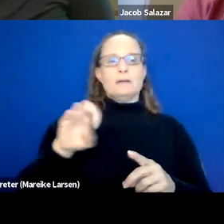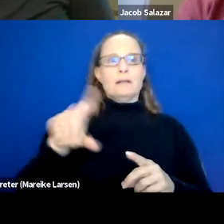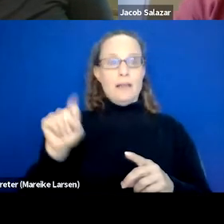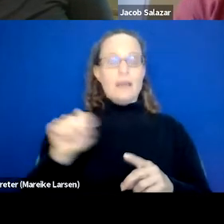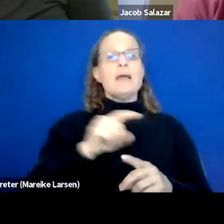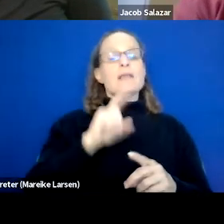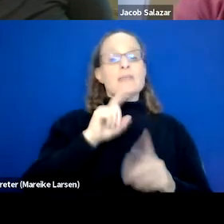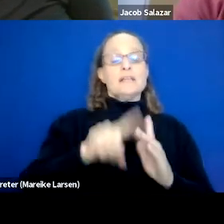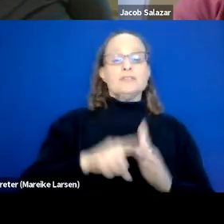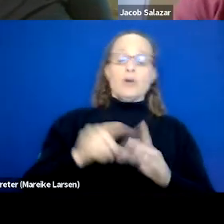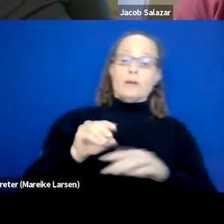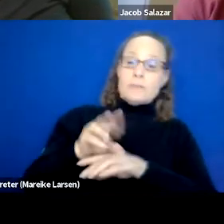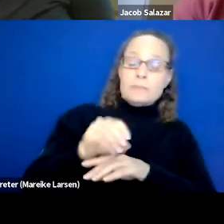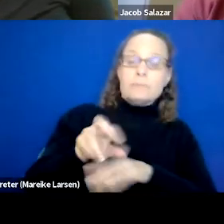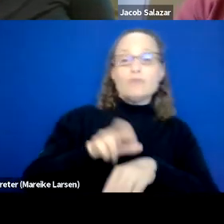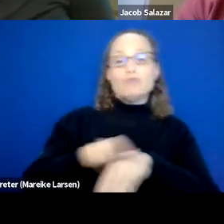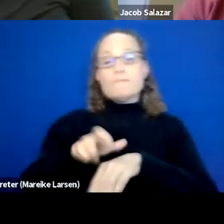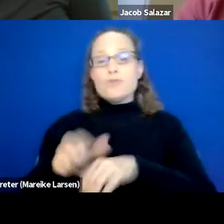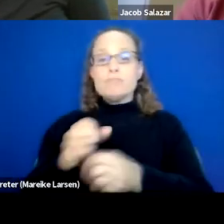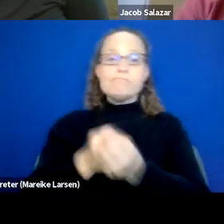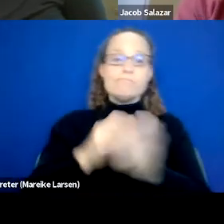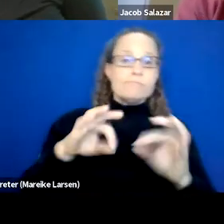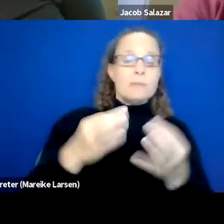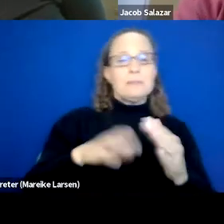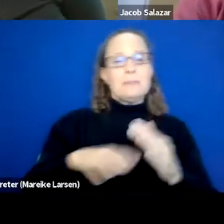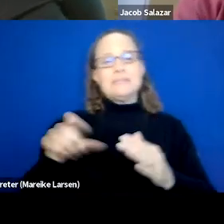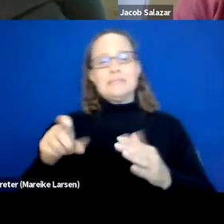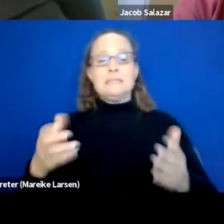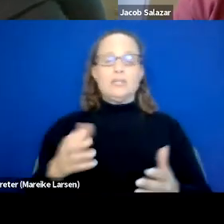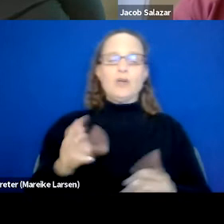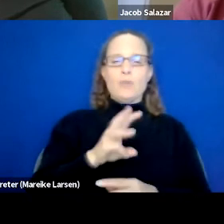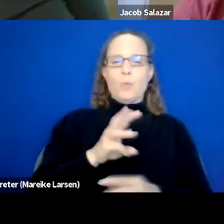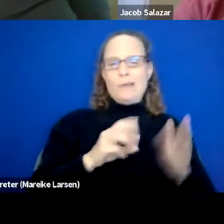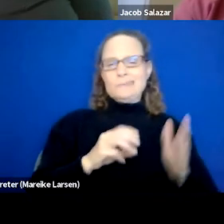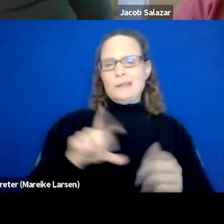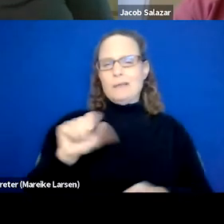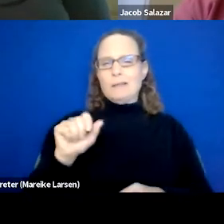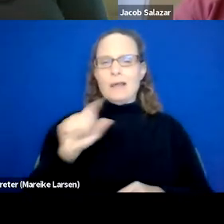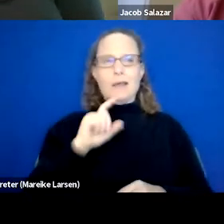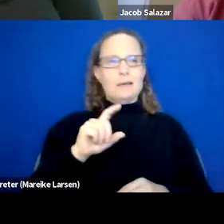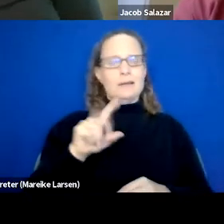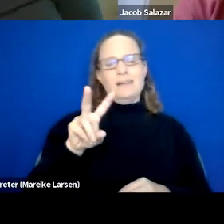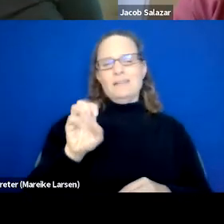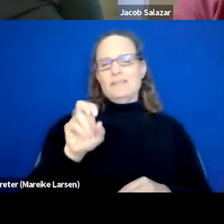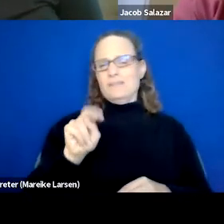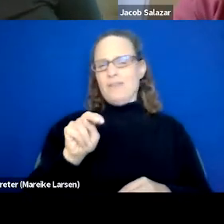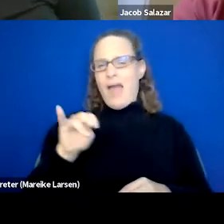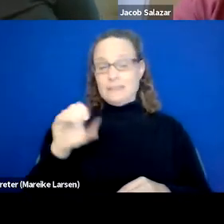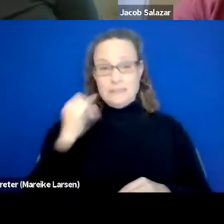and assisting families with basic needs here on the west side of Los Angeles, specifically in Venice. So if you're familiar with the LA area,